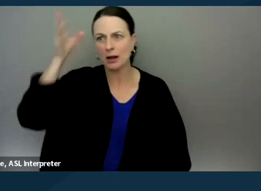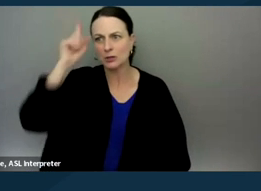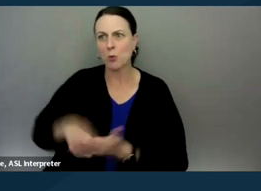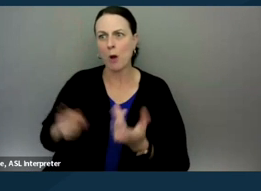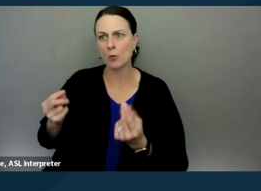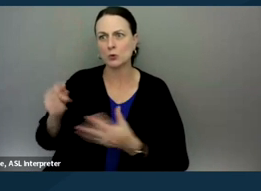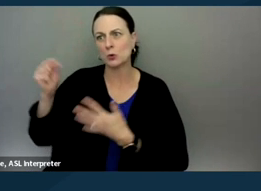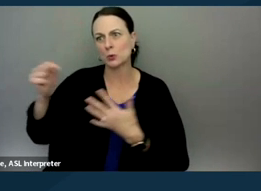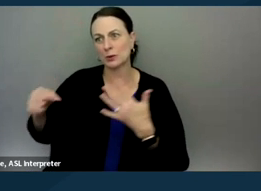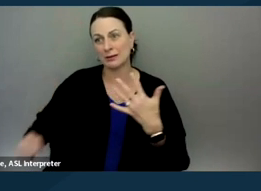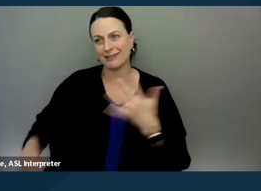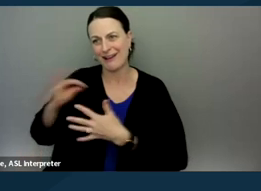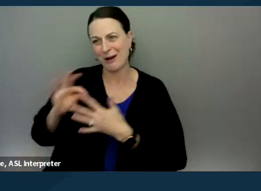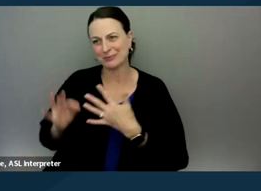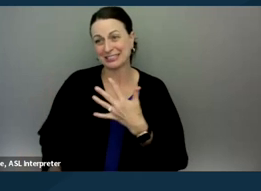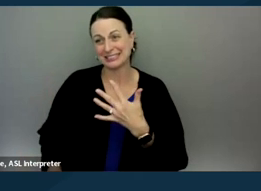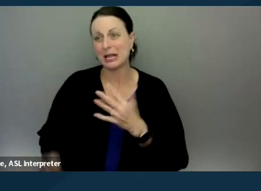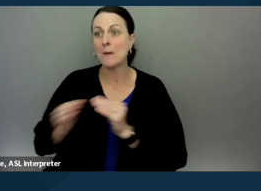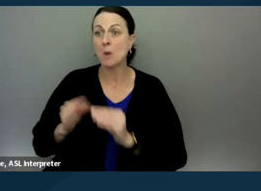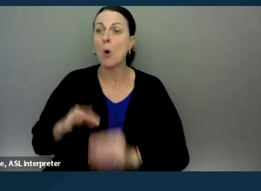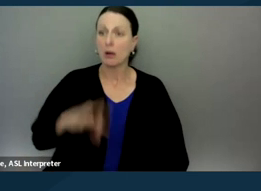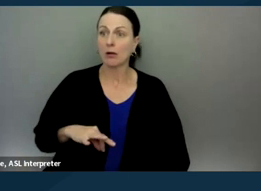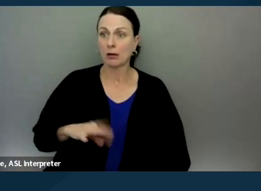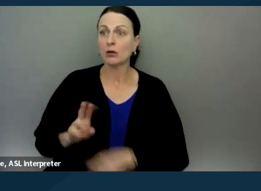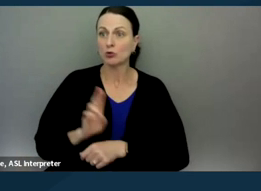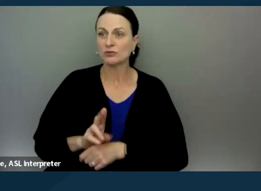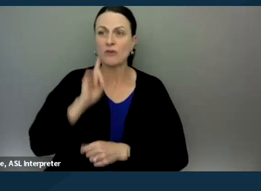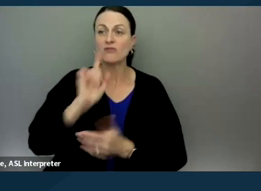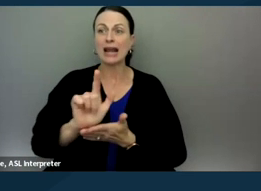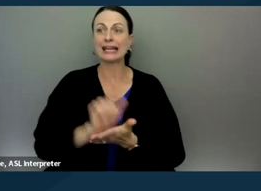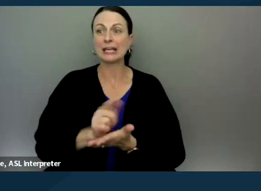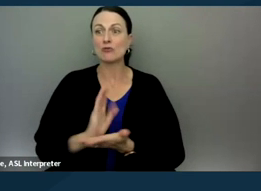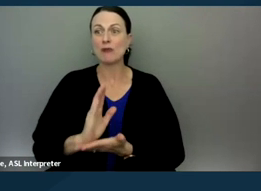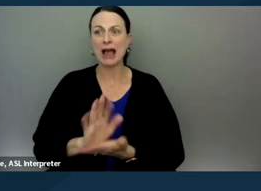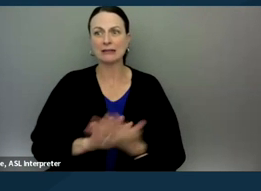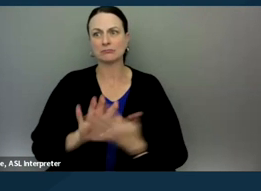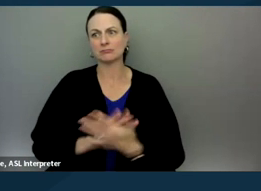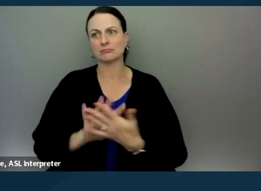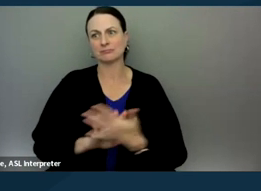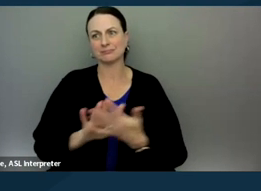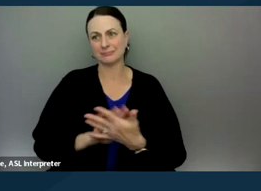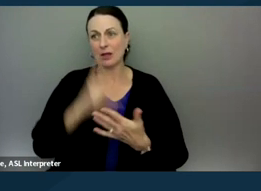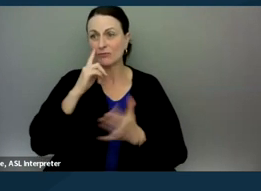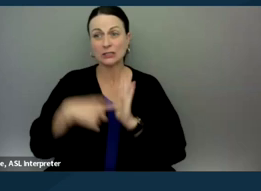that might be even more useful in context where like the legal right is not defined where, for example, the parent isn't asking